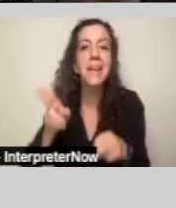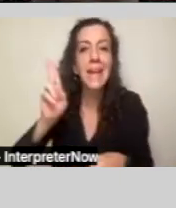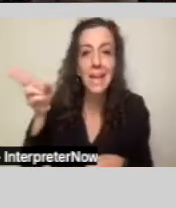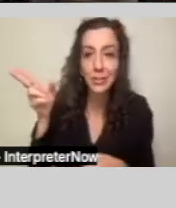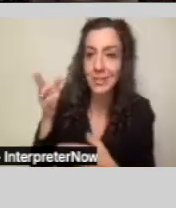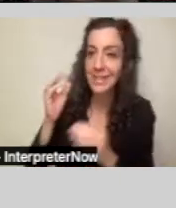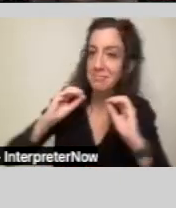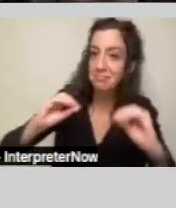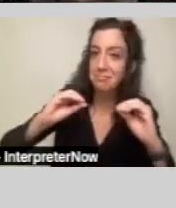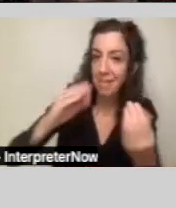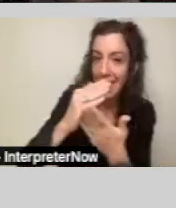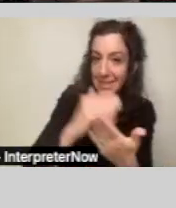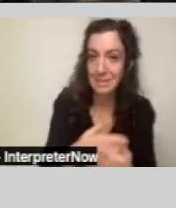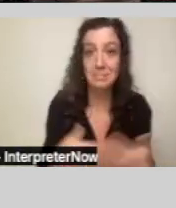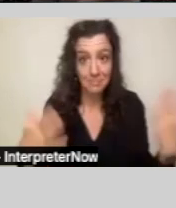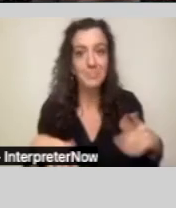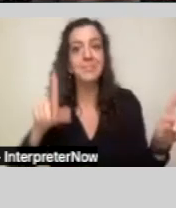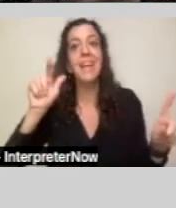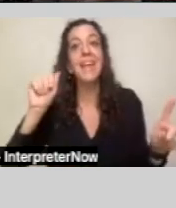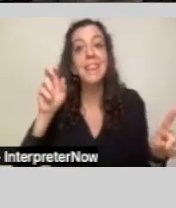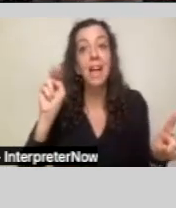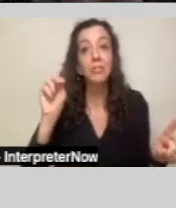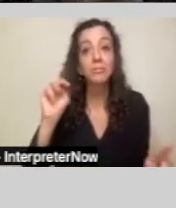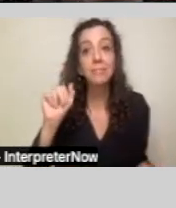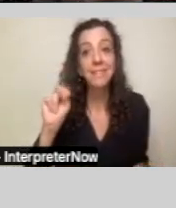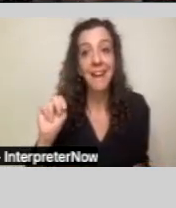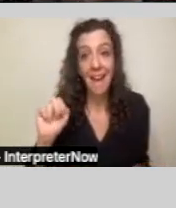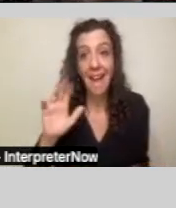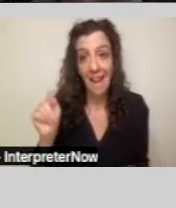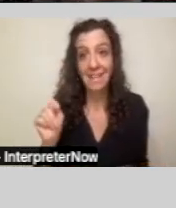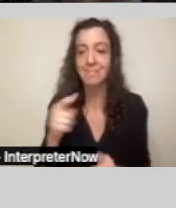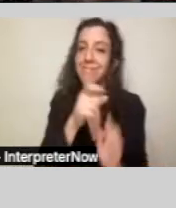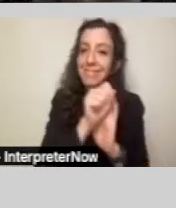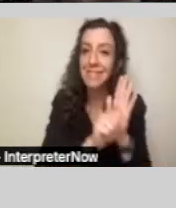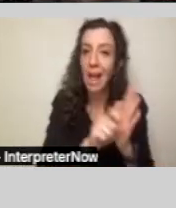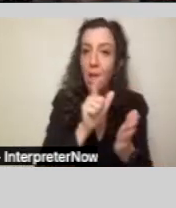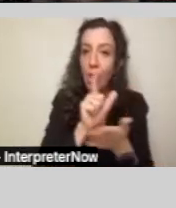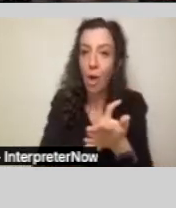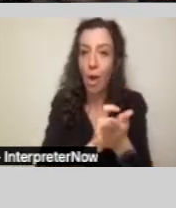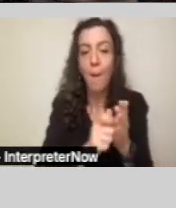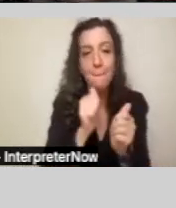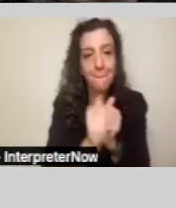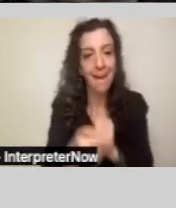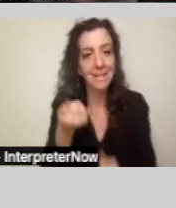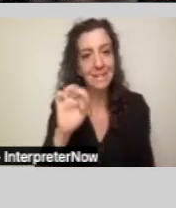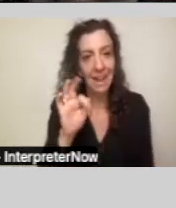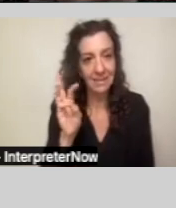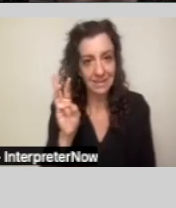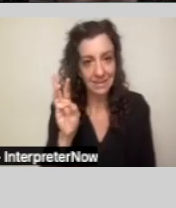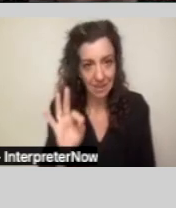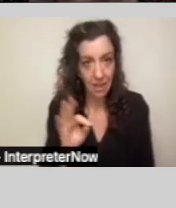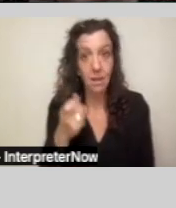So the Lanterman Act is a state law that was passed in 1969, and before the Lanterman Act,